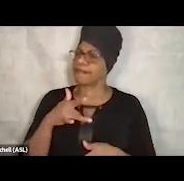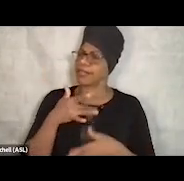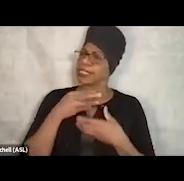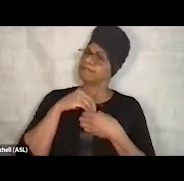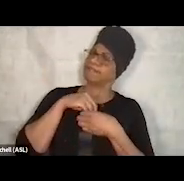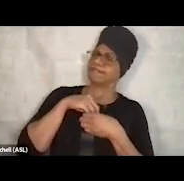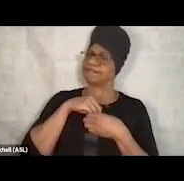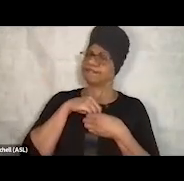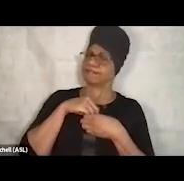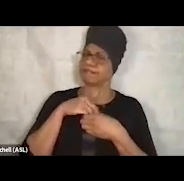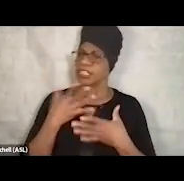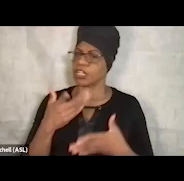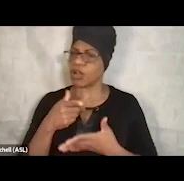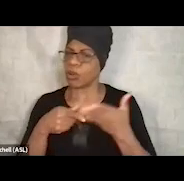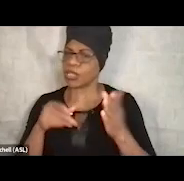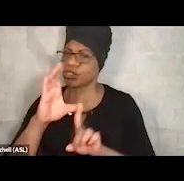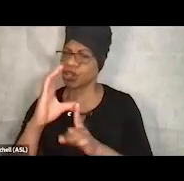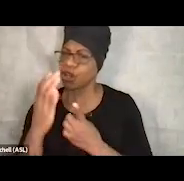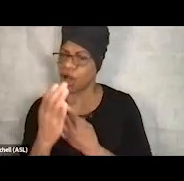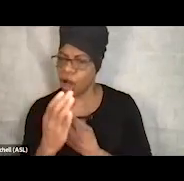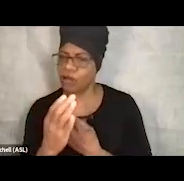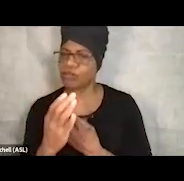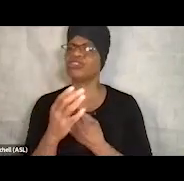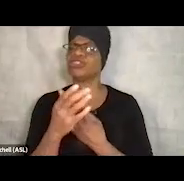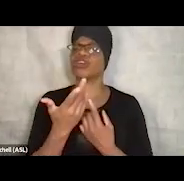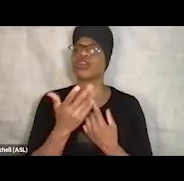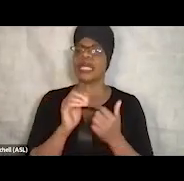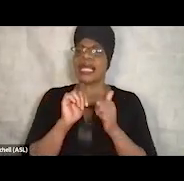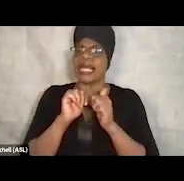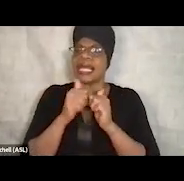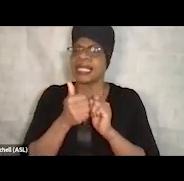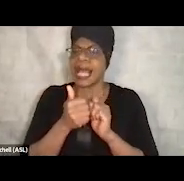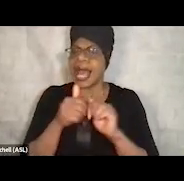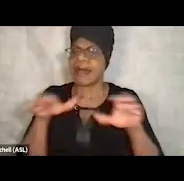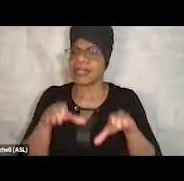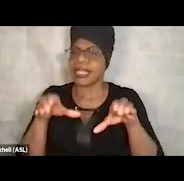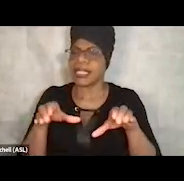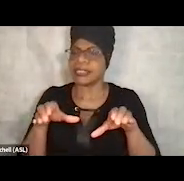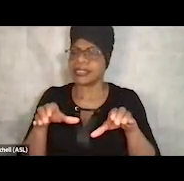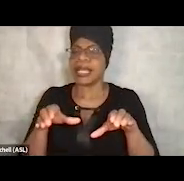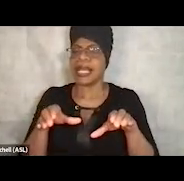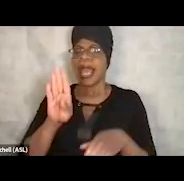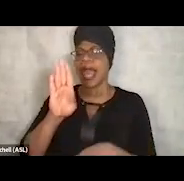you know, what's the culture down there and which way was the wind blowing? And this, I put Bill Long on there specifically